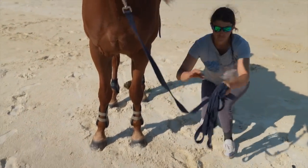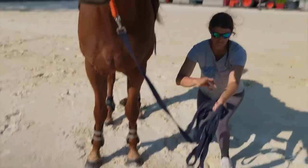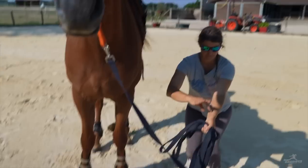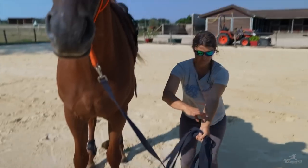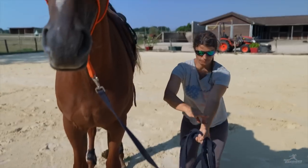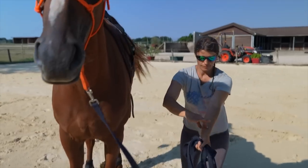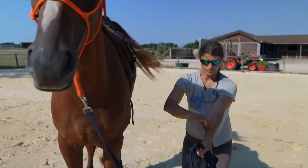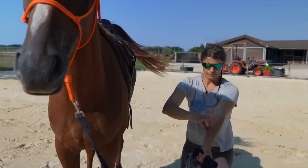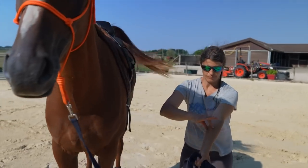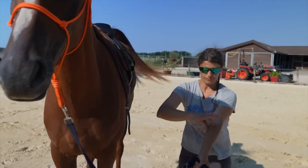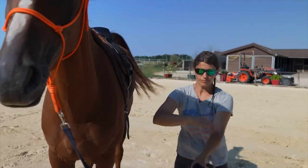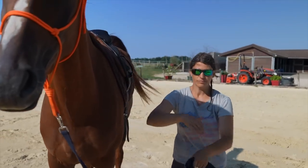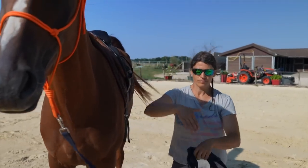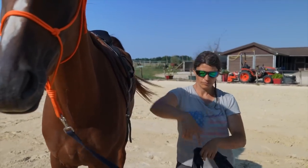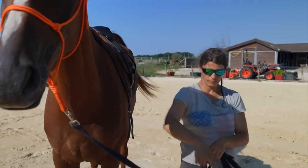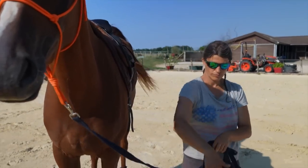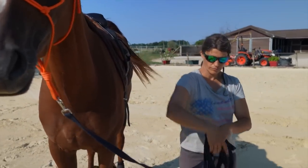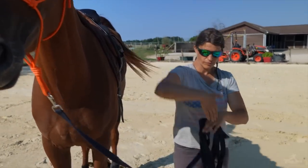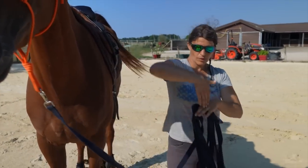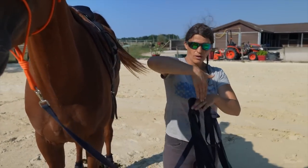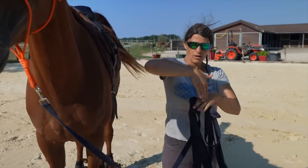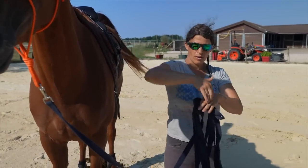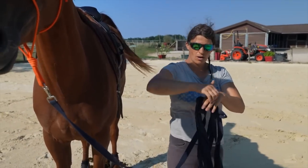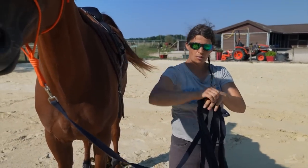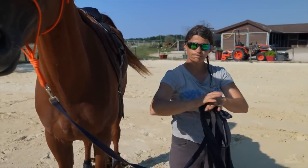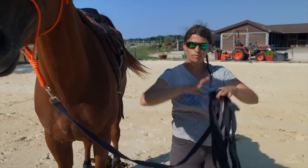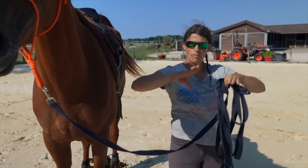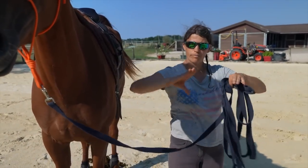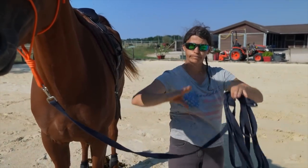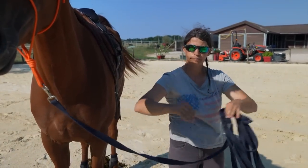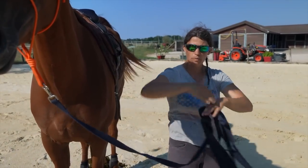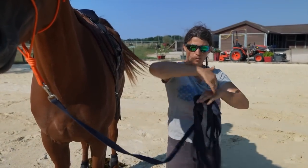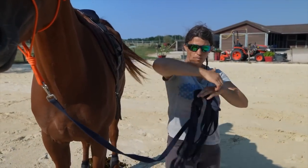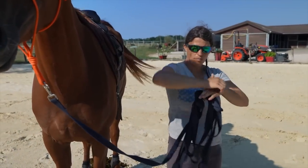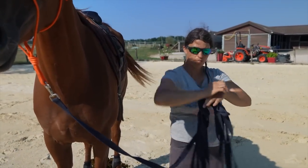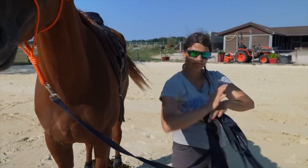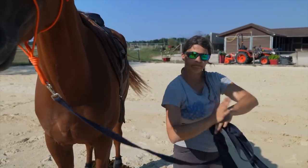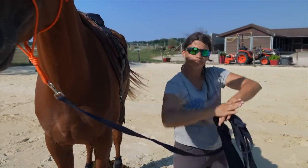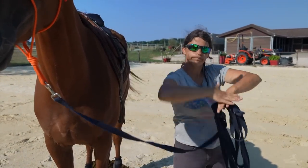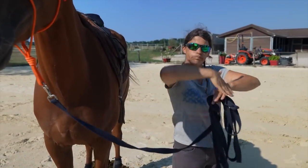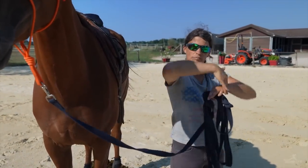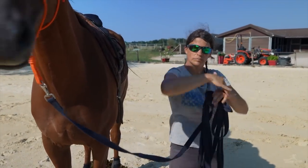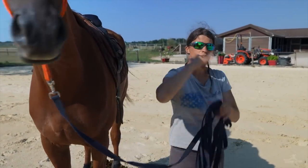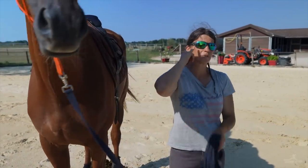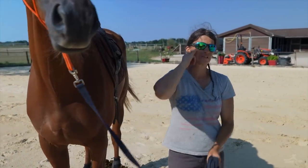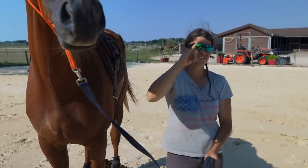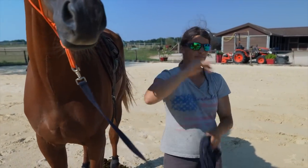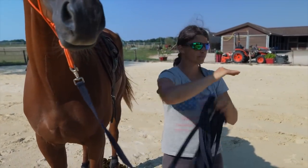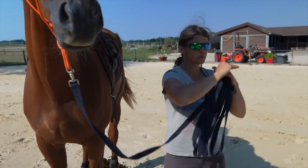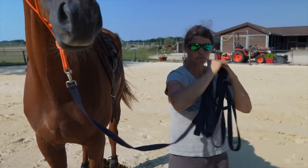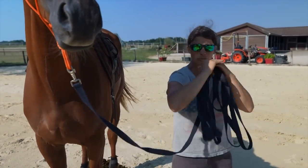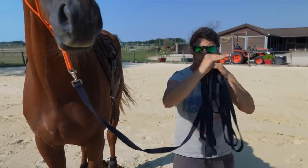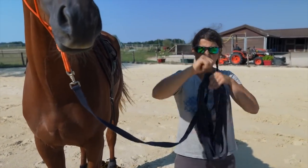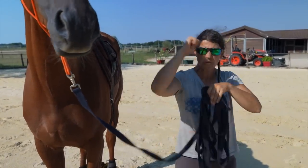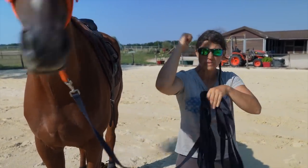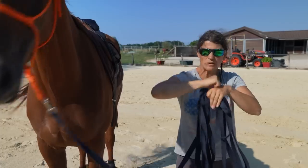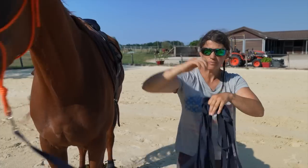She has tendons in her legs, and the ground here is soft for her hooves to walk on. If we were on hard ground,